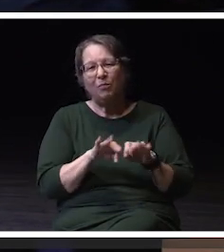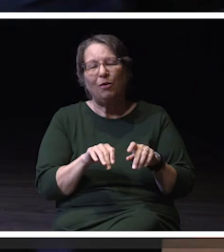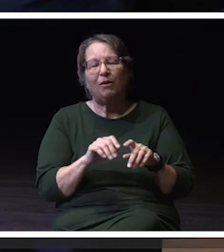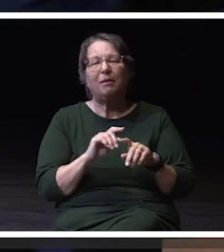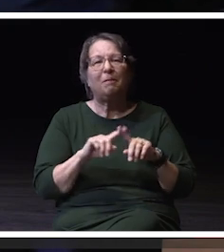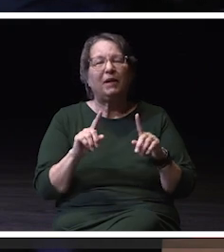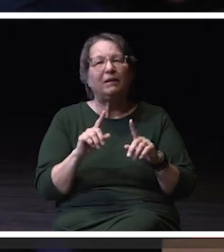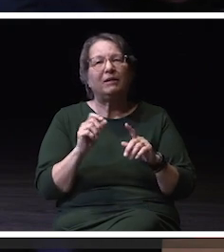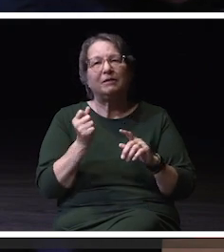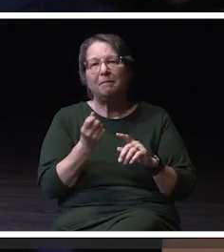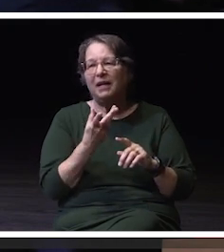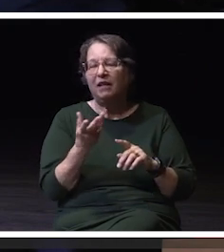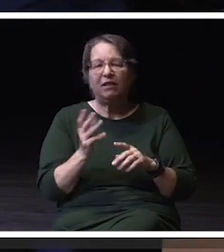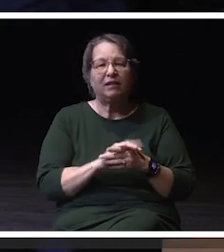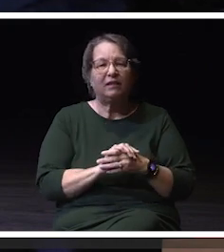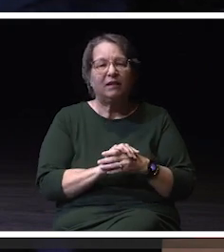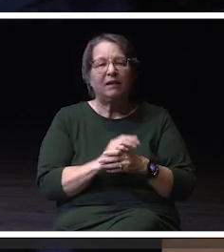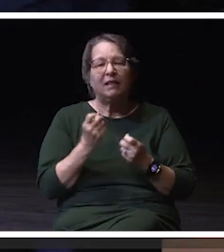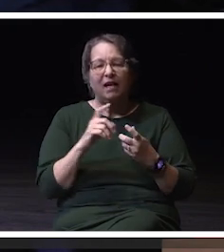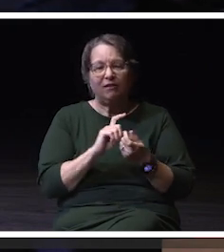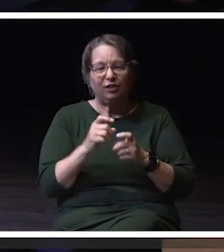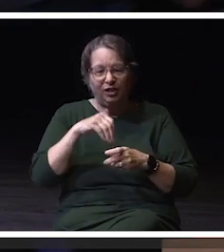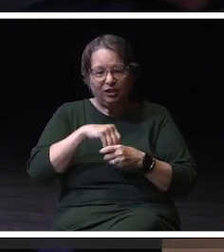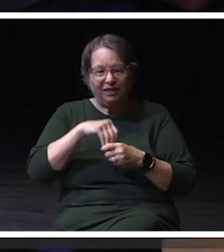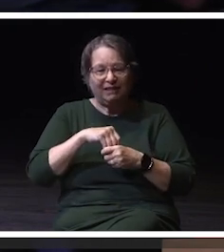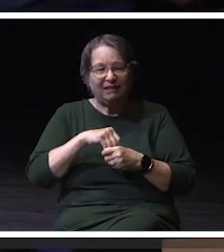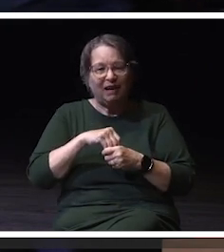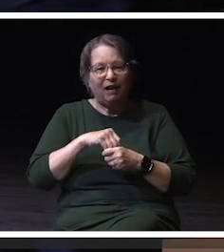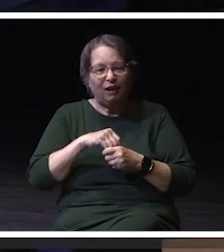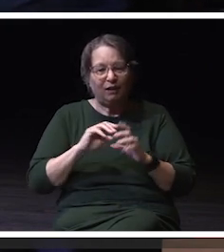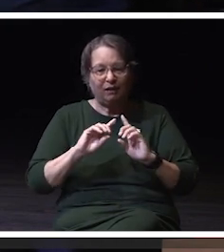a lot of internal changes, things that we looked at, communication aspects that we looked at.